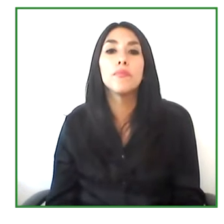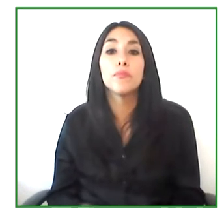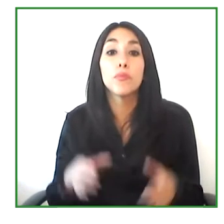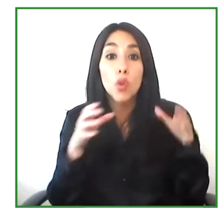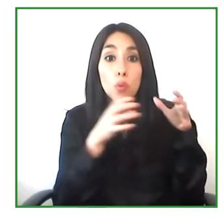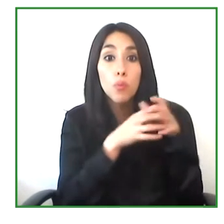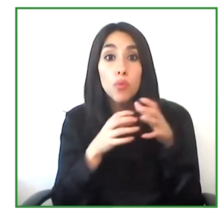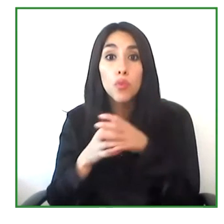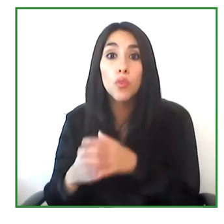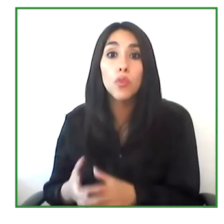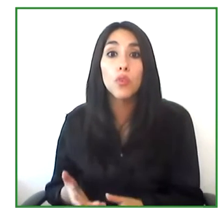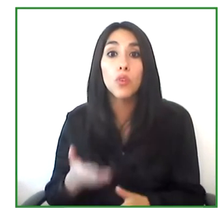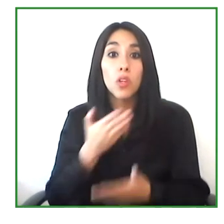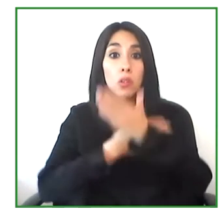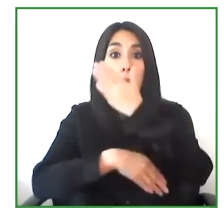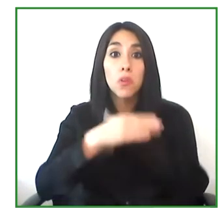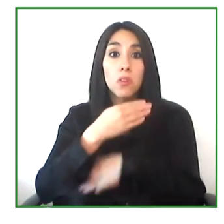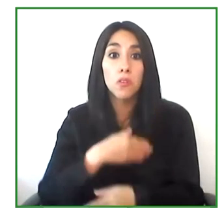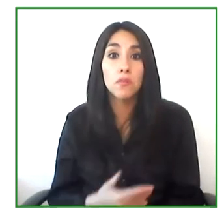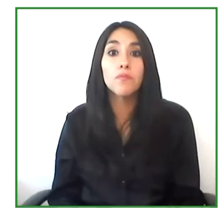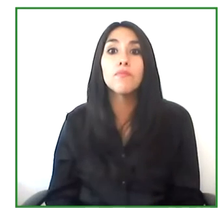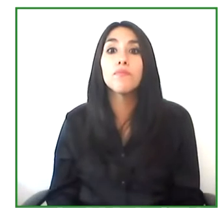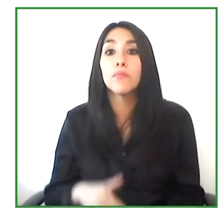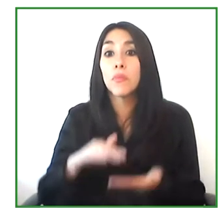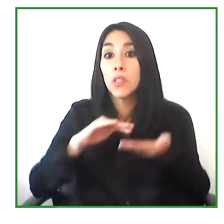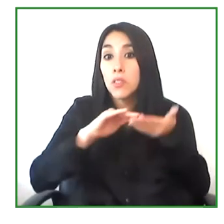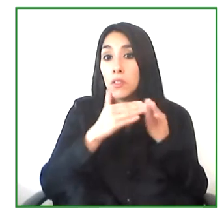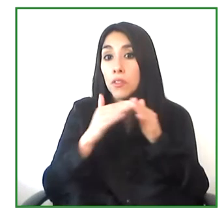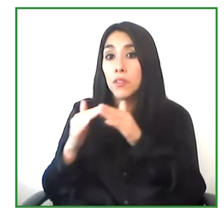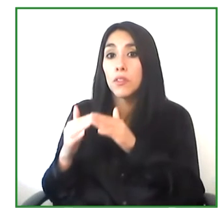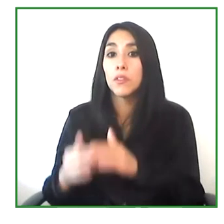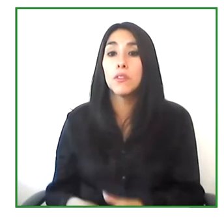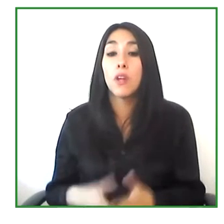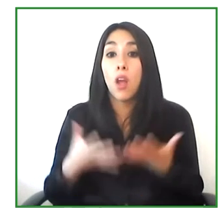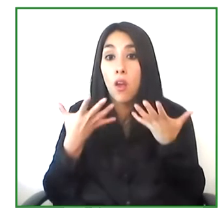the types of disabilities, the region where they live are important.